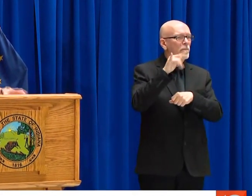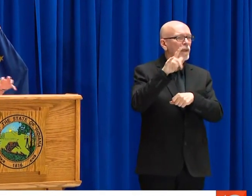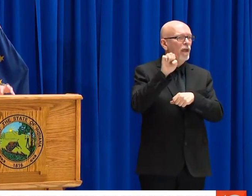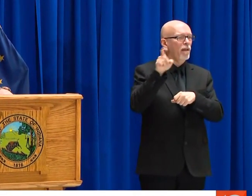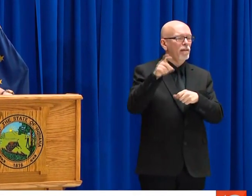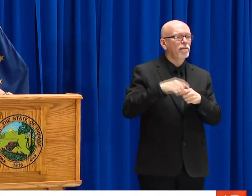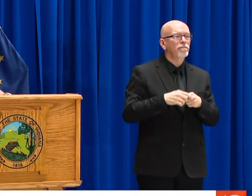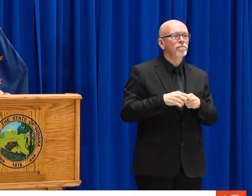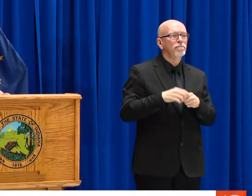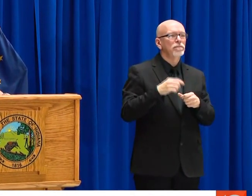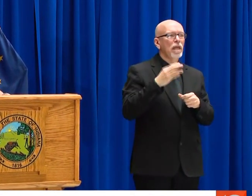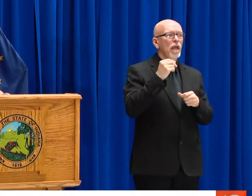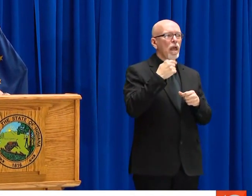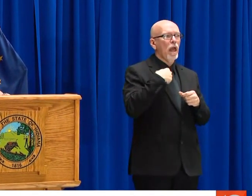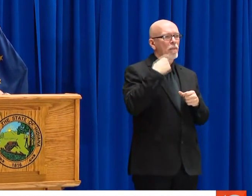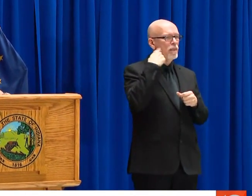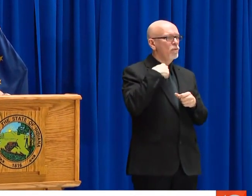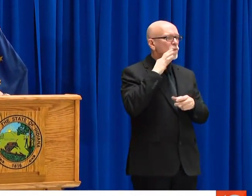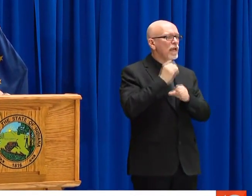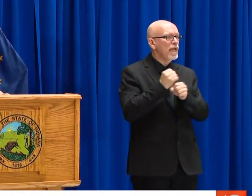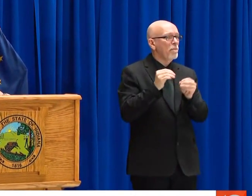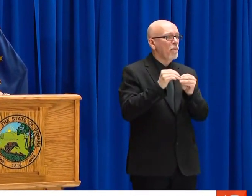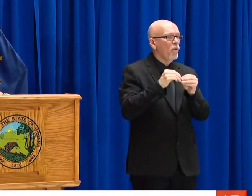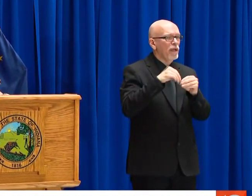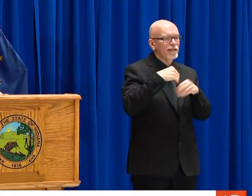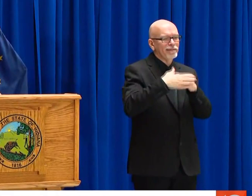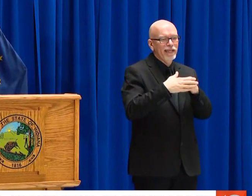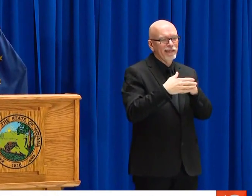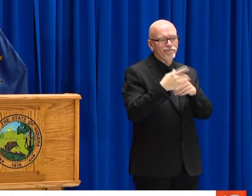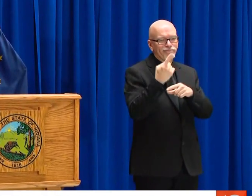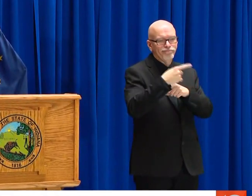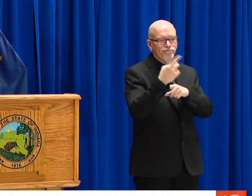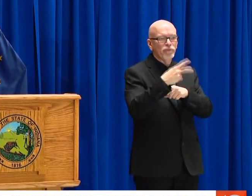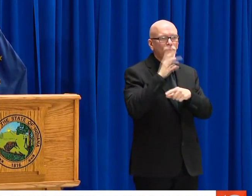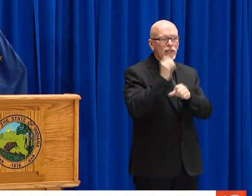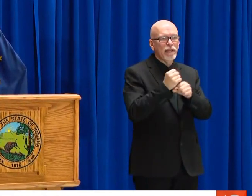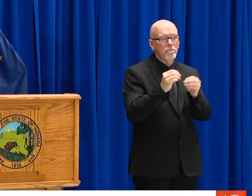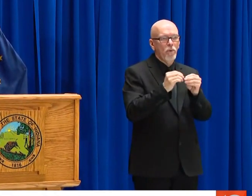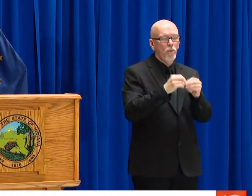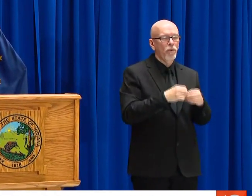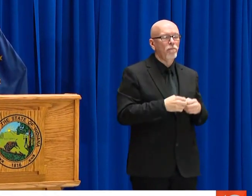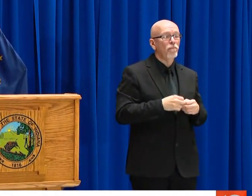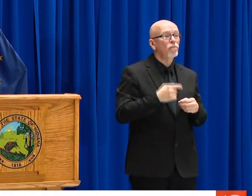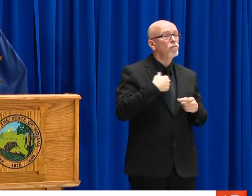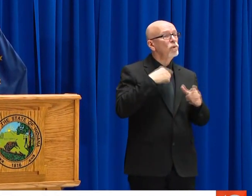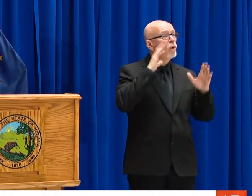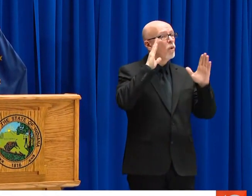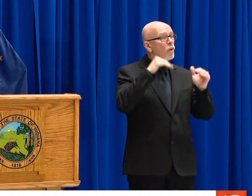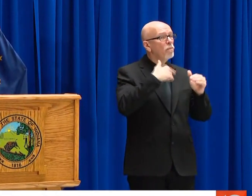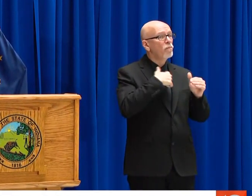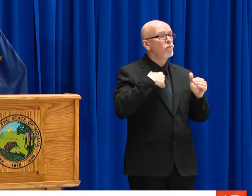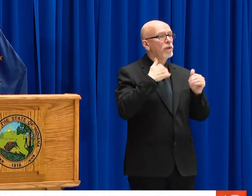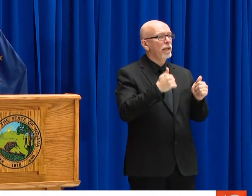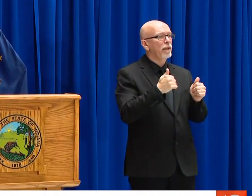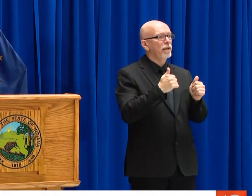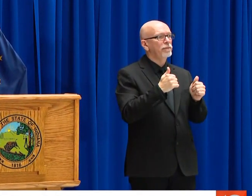A PERCENTAGE OF WHAT INDIANA IS ALLOCATED ON OUR POPULATION, FROM THE STRATEGIC NATIONAL